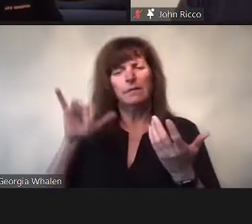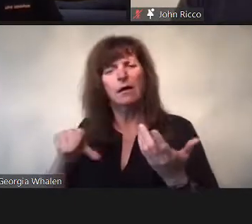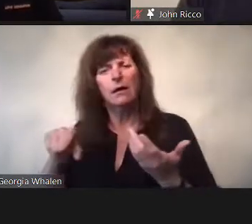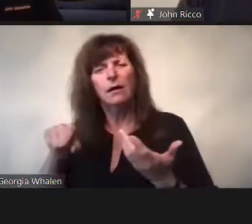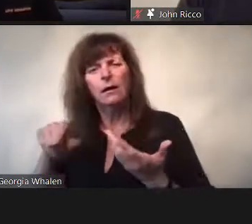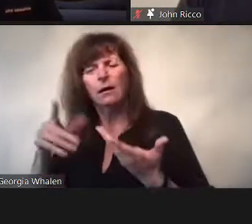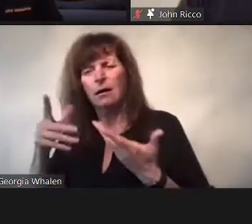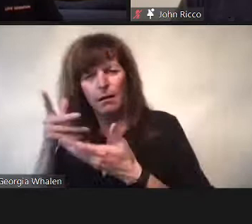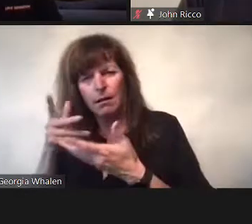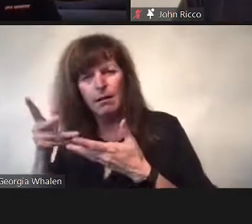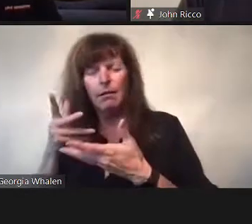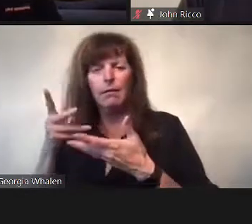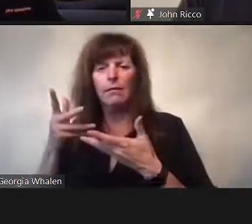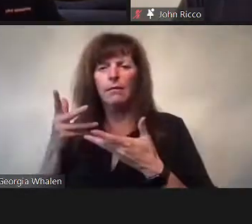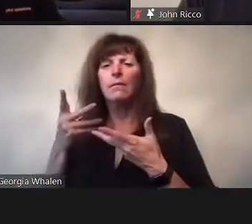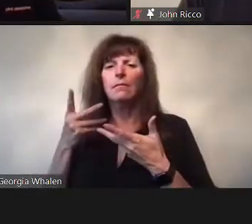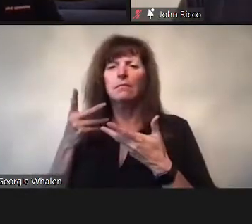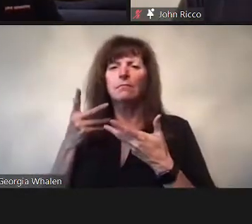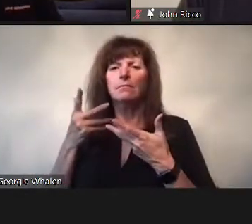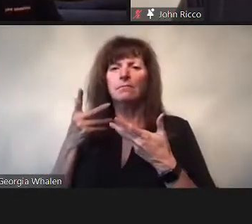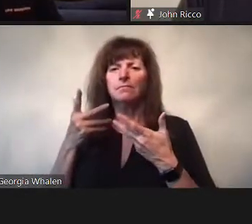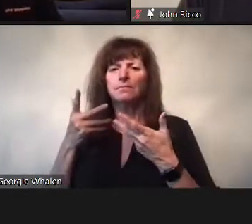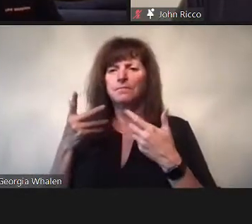I think Jian Minguy’s take, where boredom feeds interest,